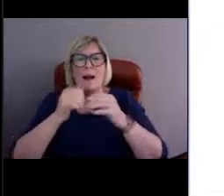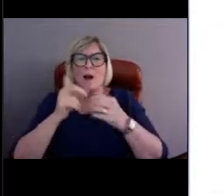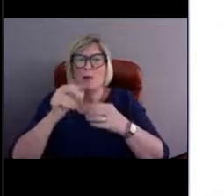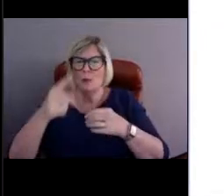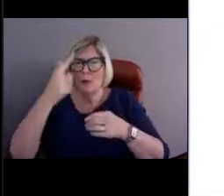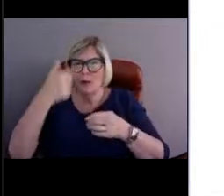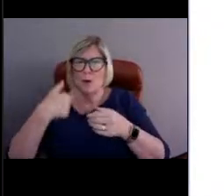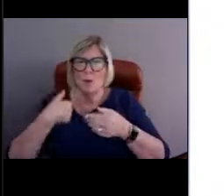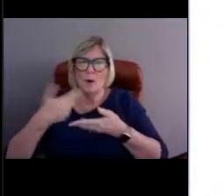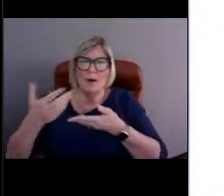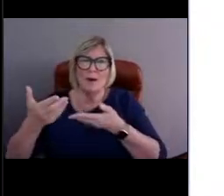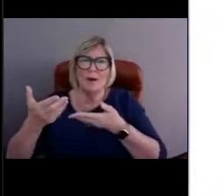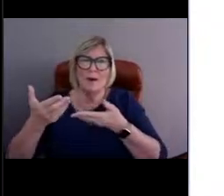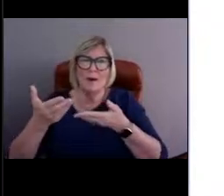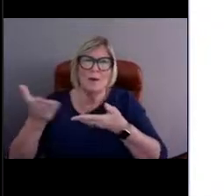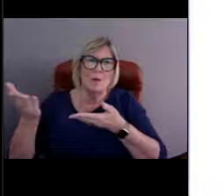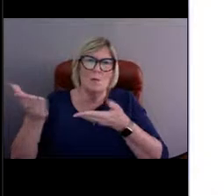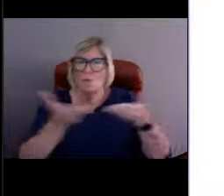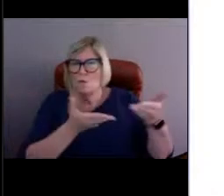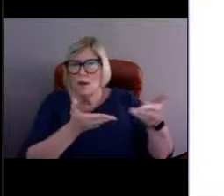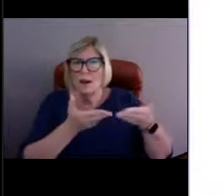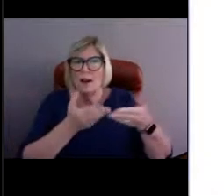from the Buoy Center out and into the ocean?